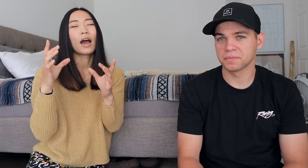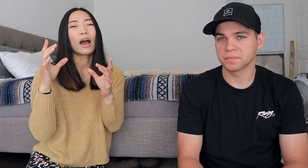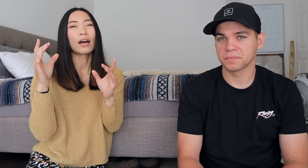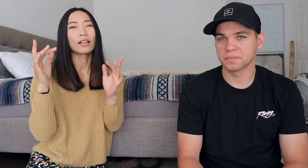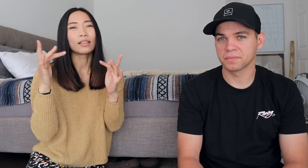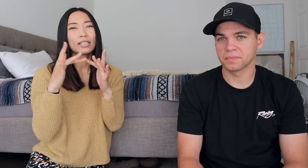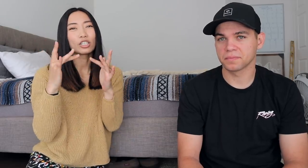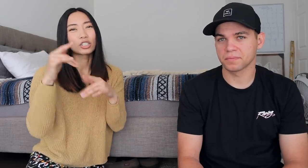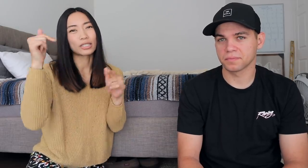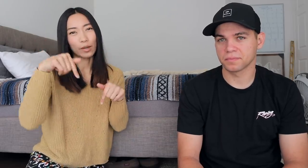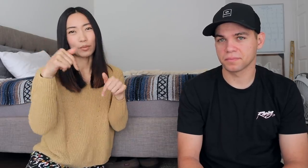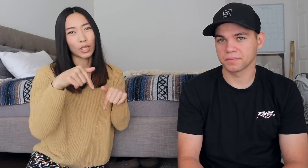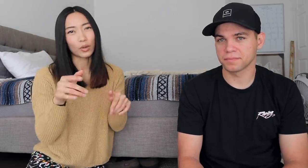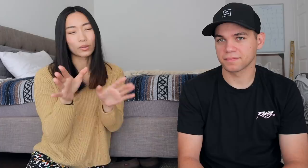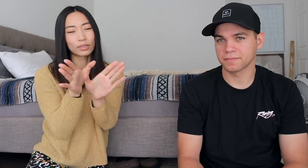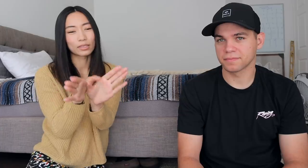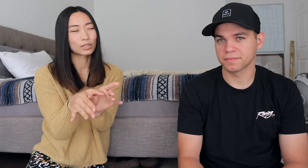she has an instagram. I'll link her down bellow